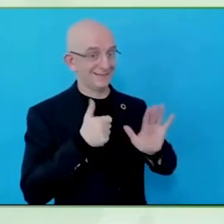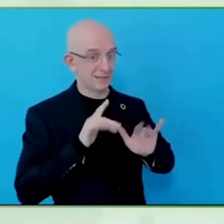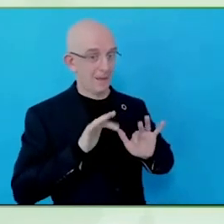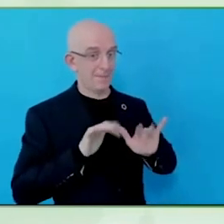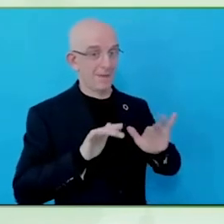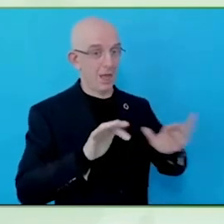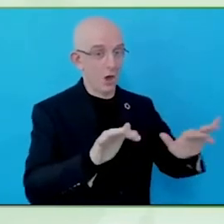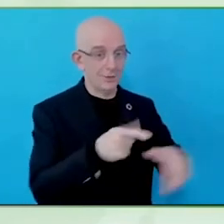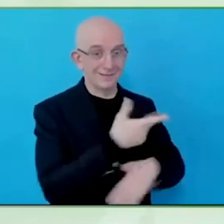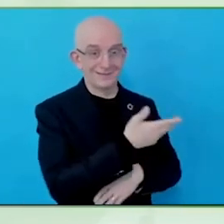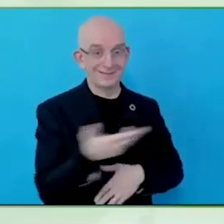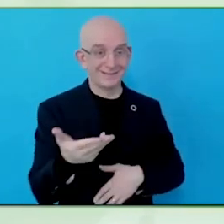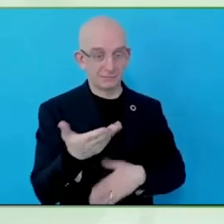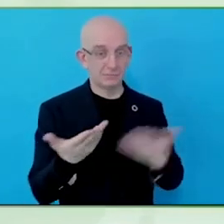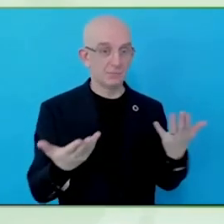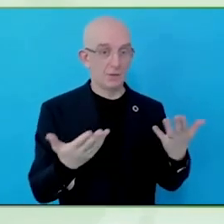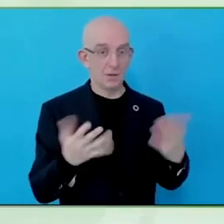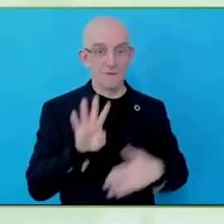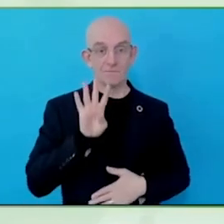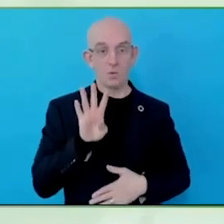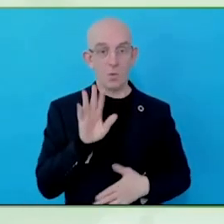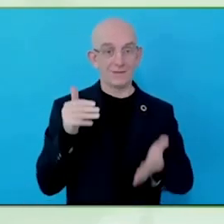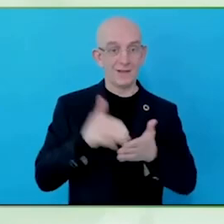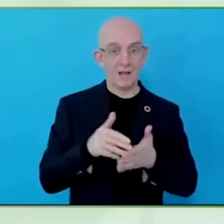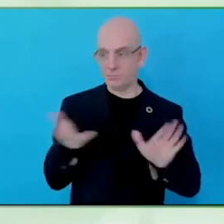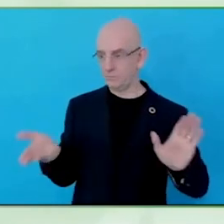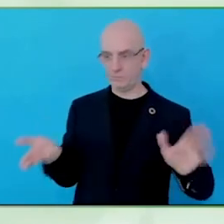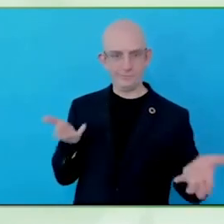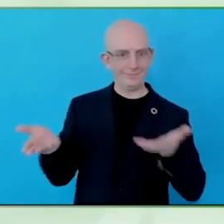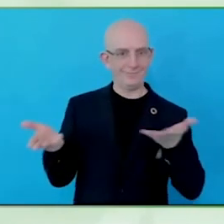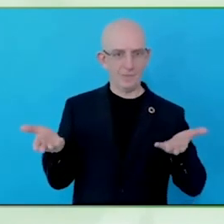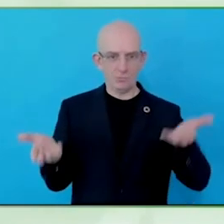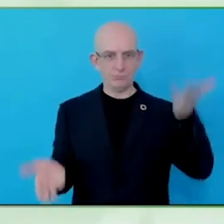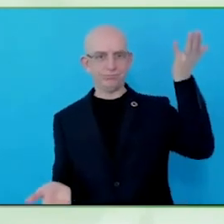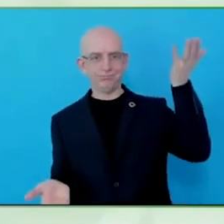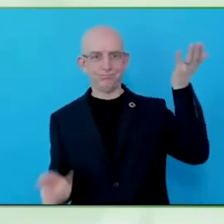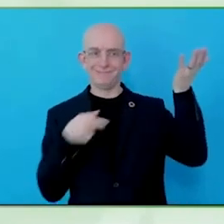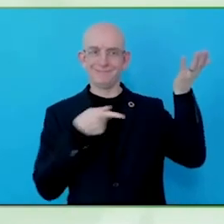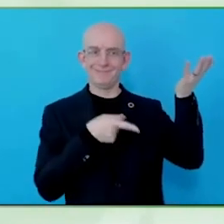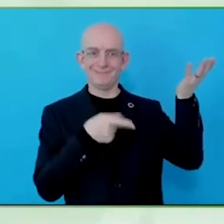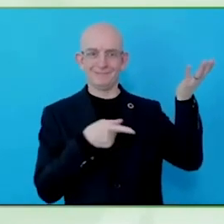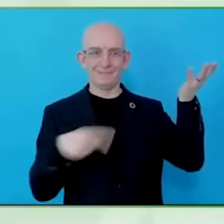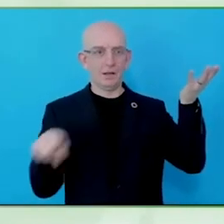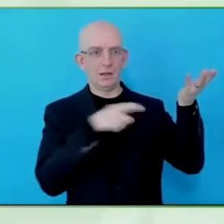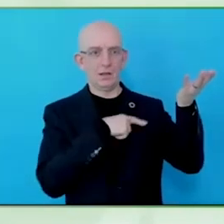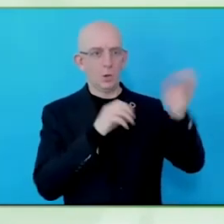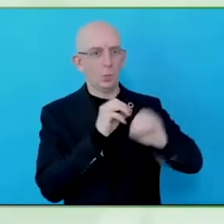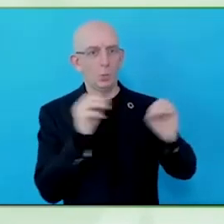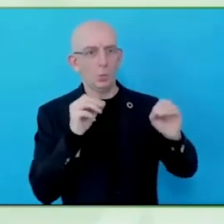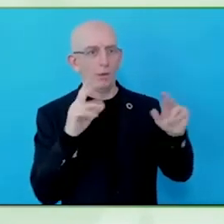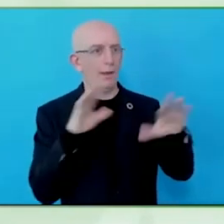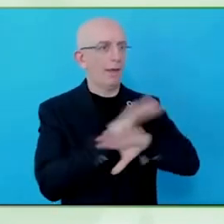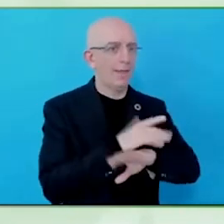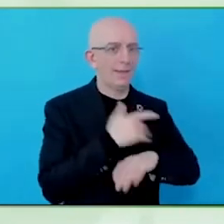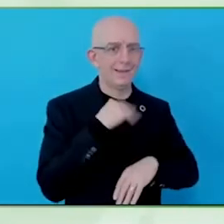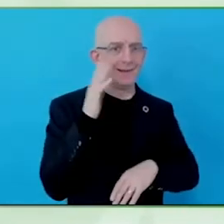you have seen and heard what you are trying to represent in what you have seen and heard are different and fundamentally different, there